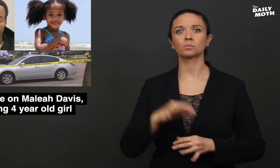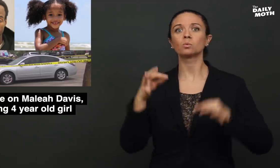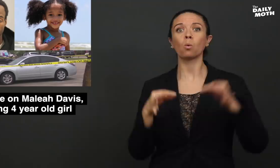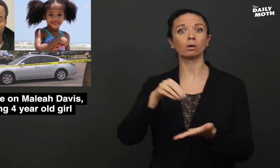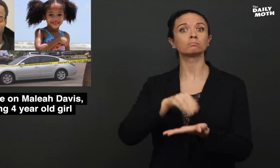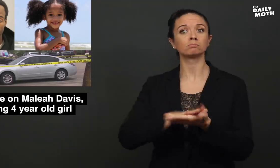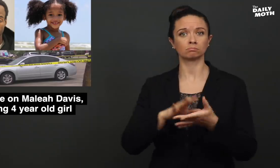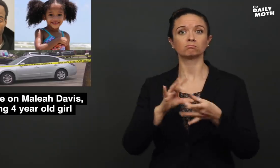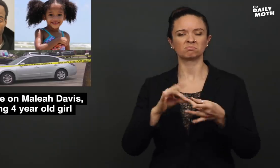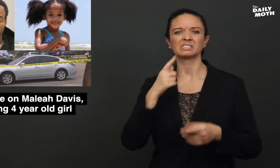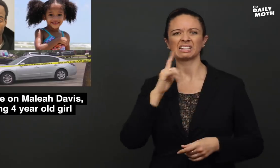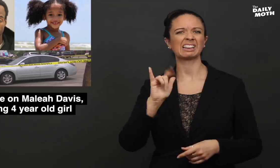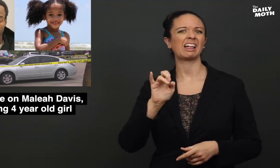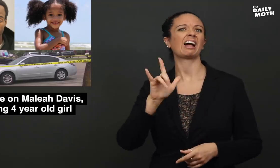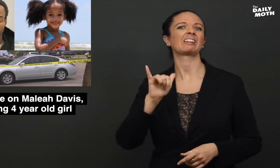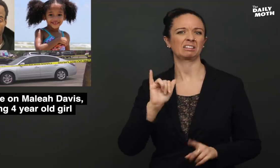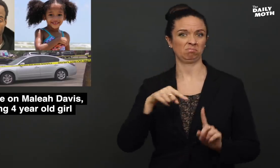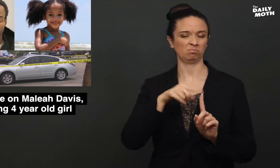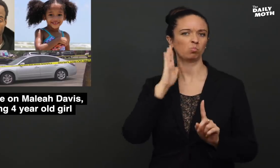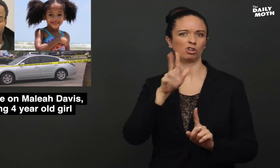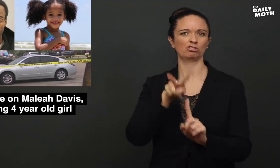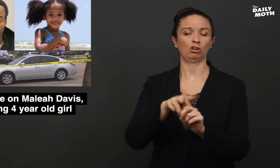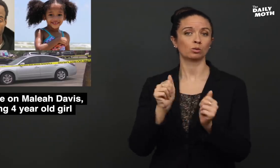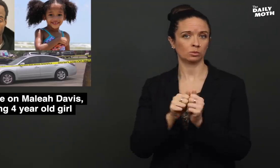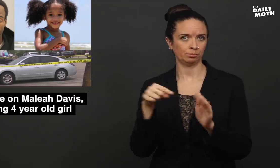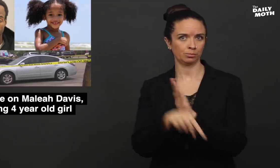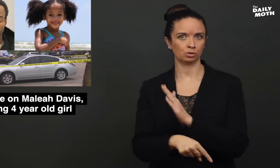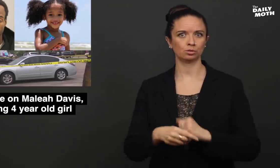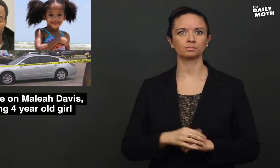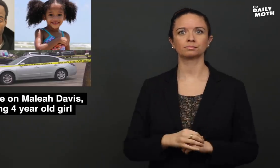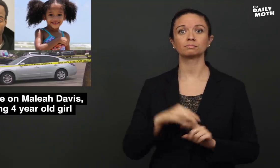Court documents say that it is likely he will be charged with murder.